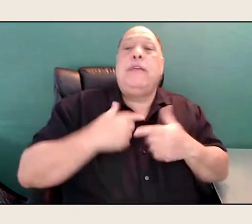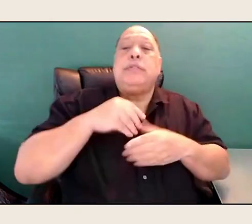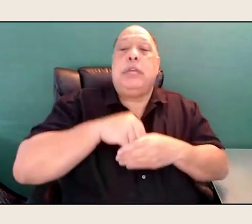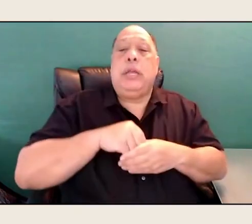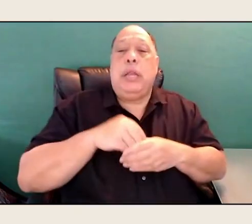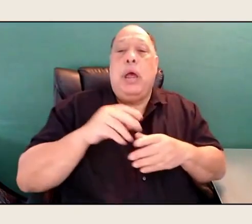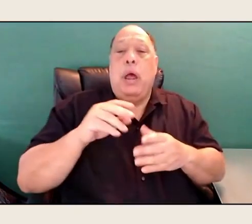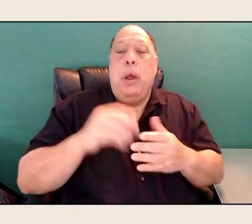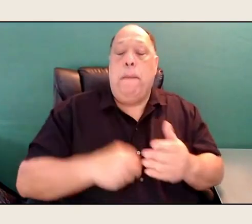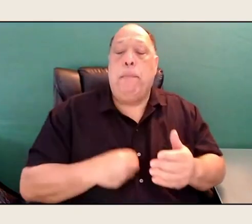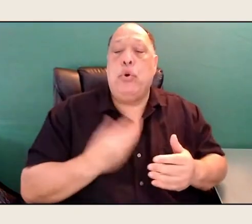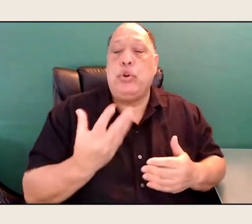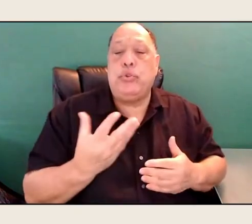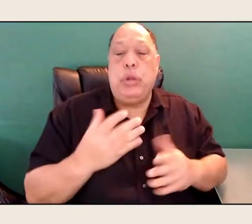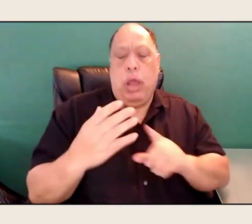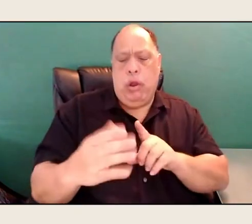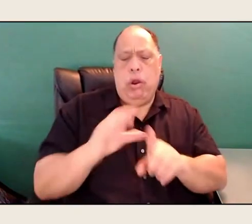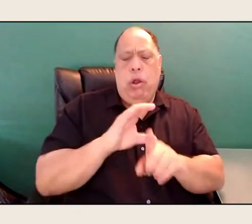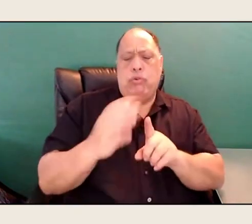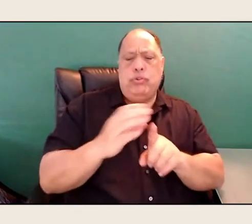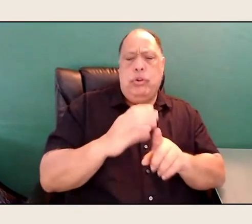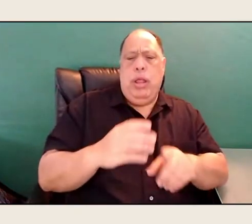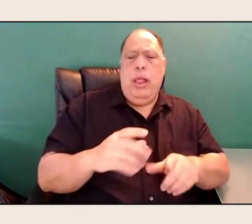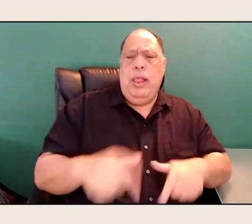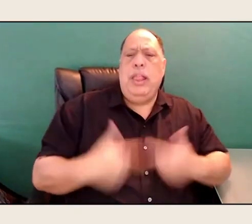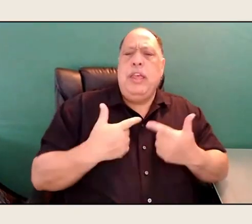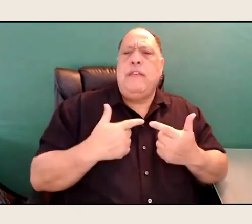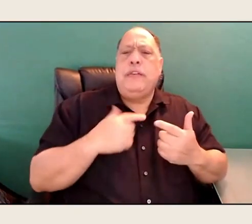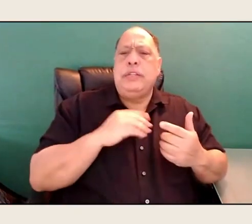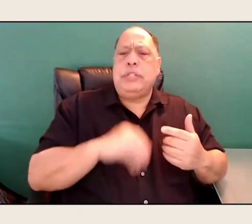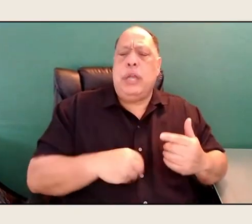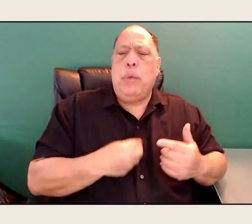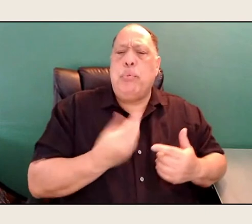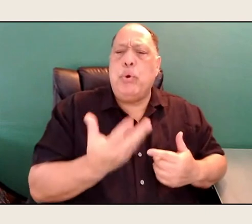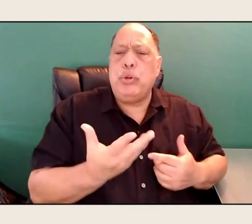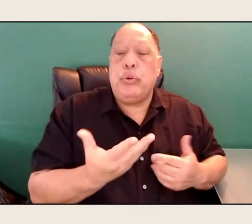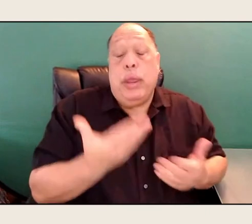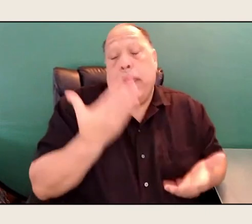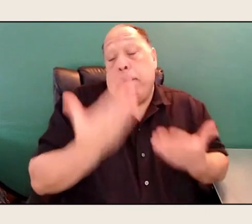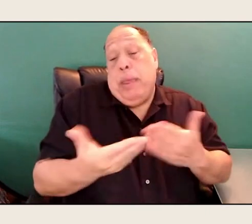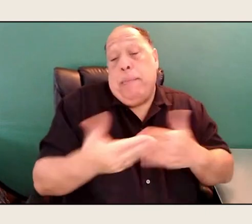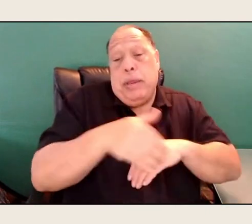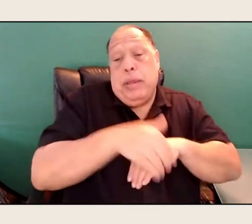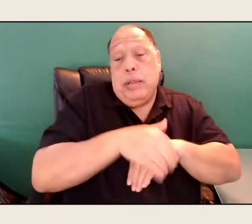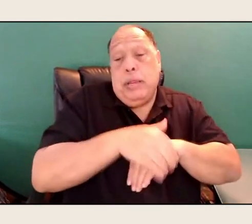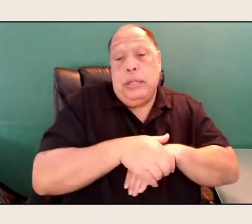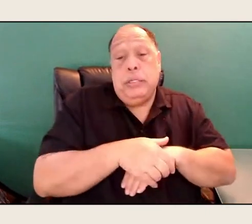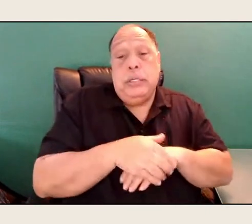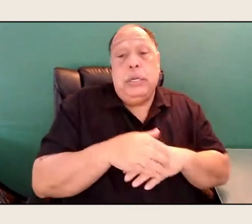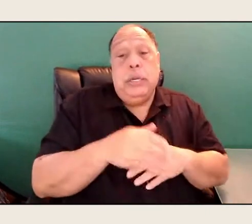It might be in English, or in party Muskogee, or English, or so on.